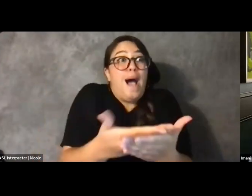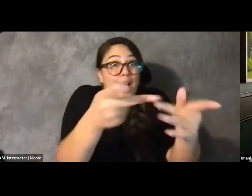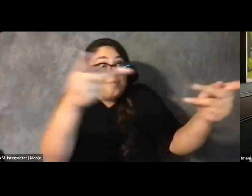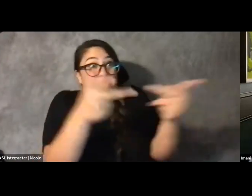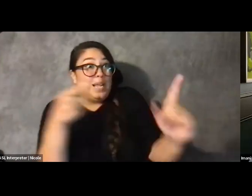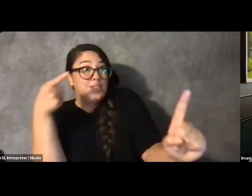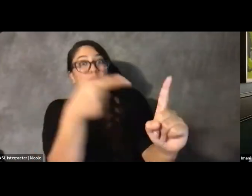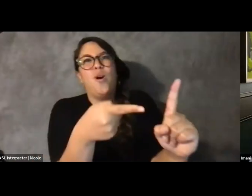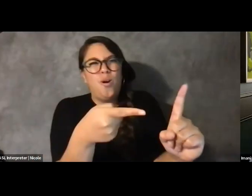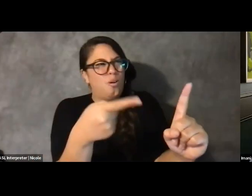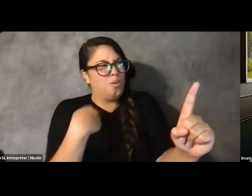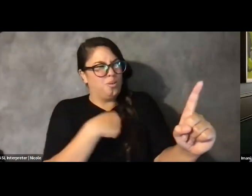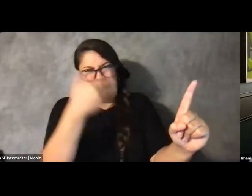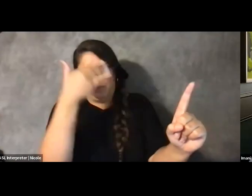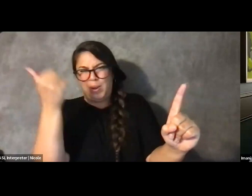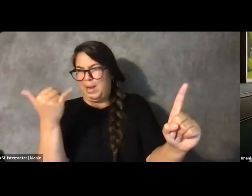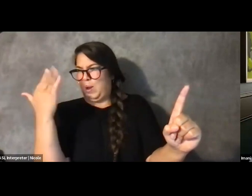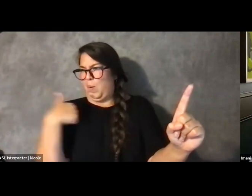And I want you to never forget why you do this work.